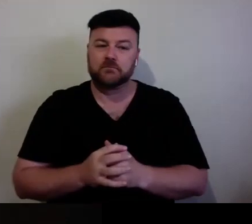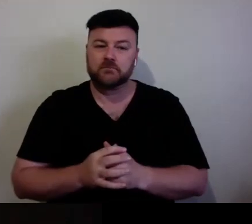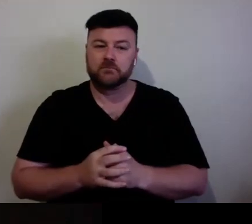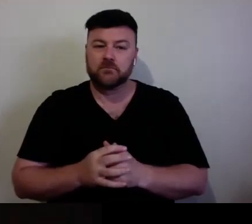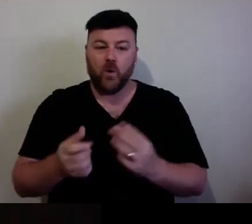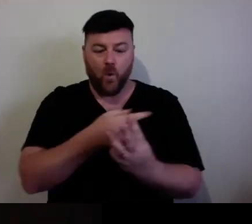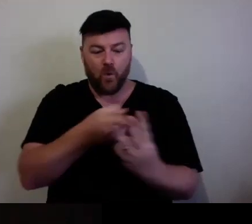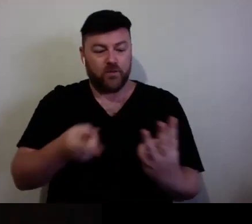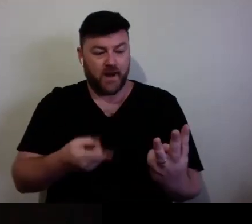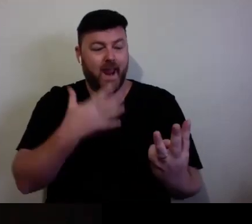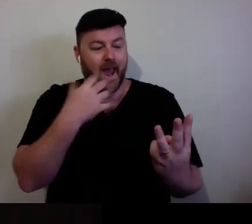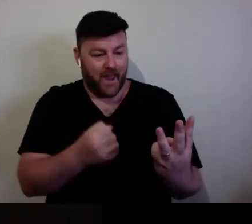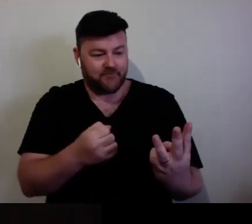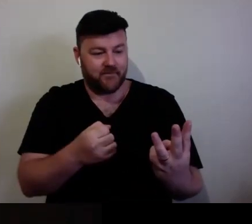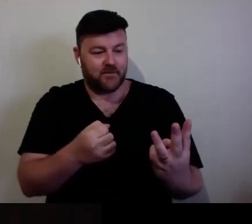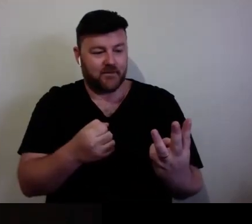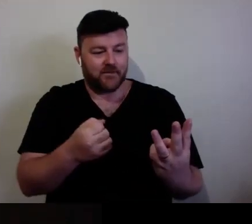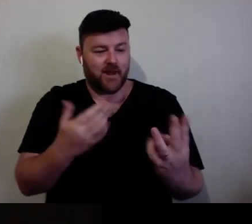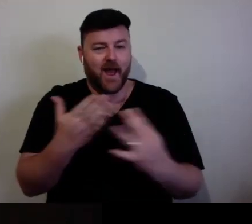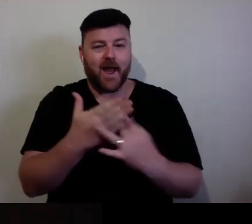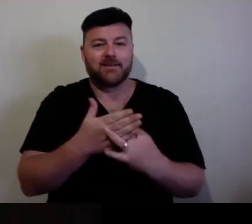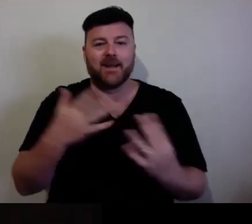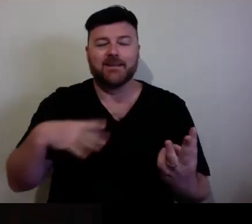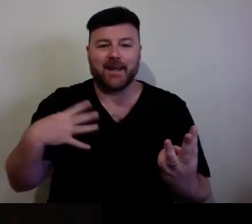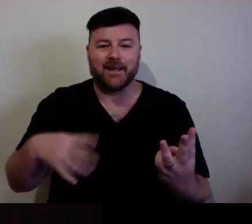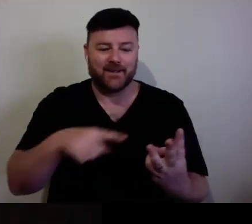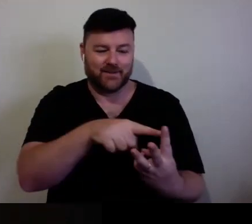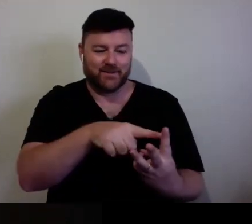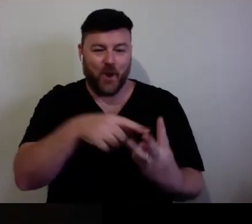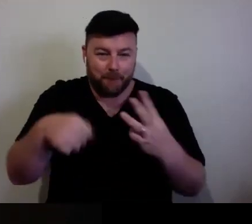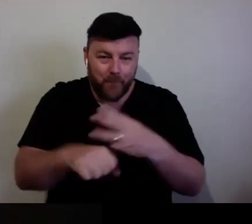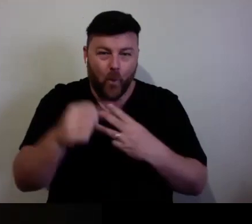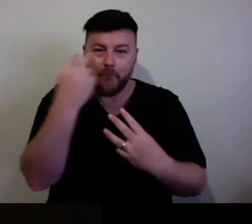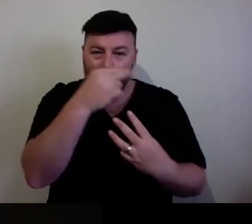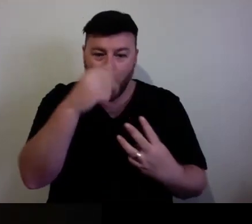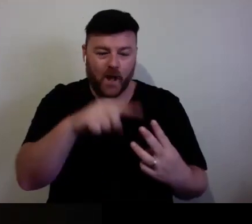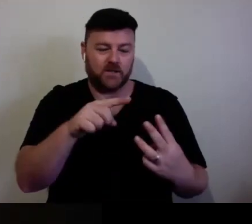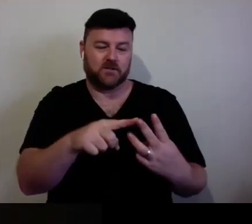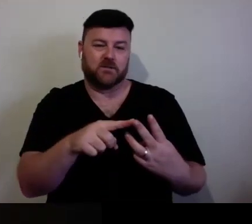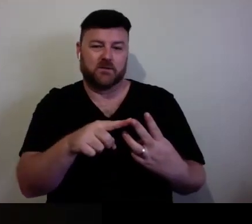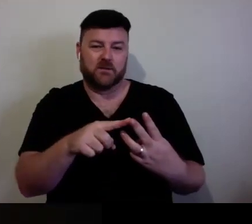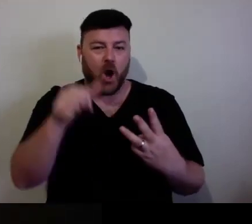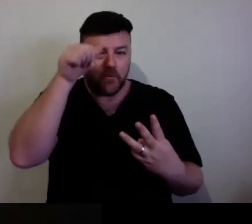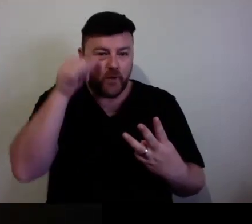need, but different ways coming in. And so, for me, when I talk about